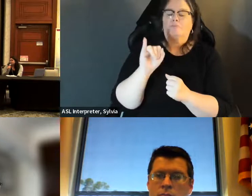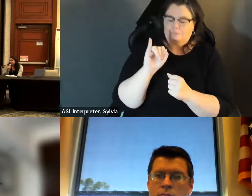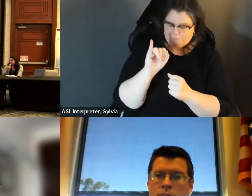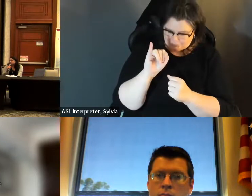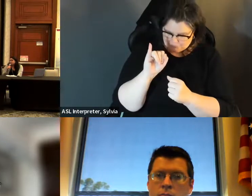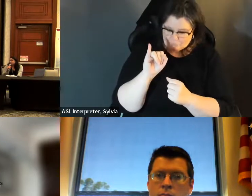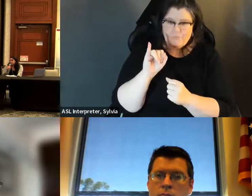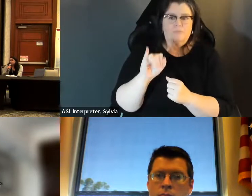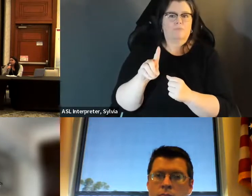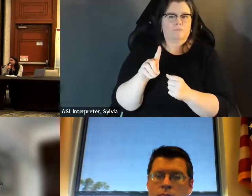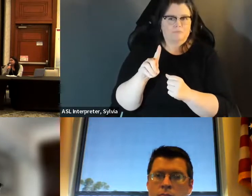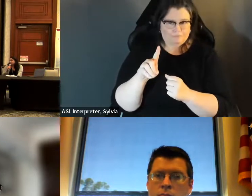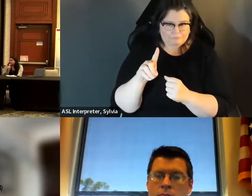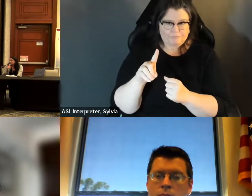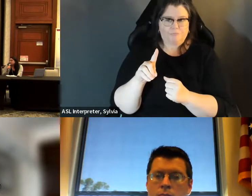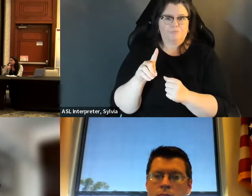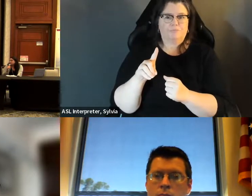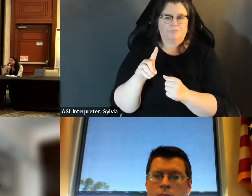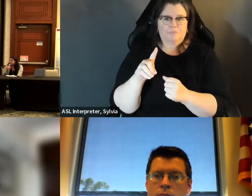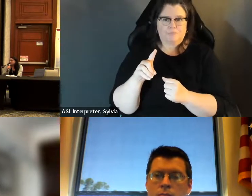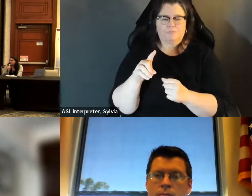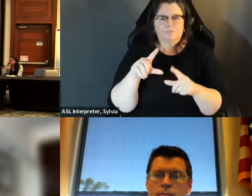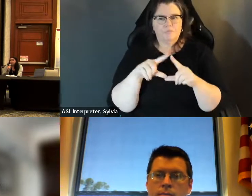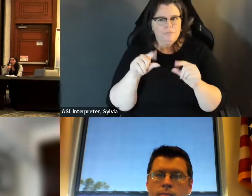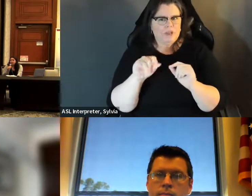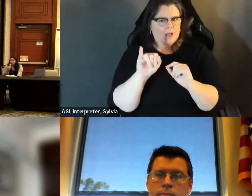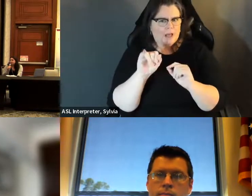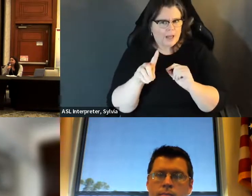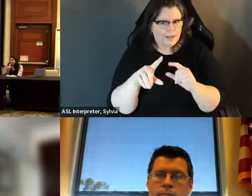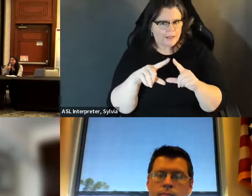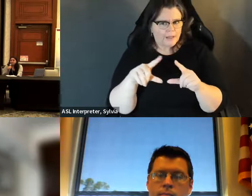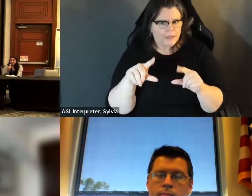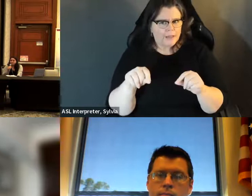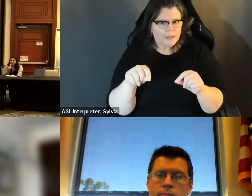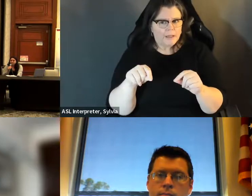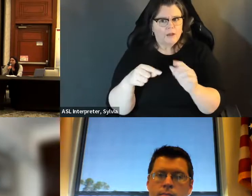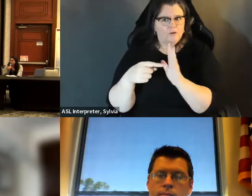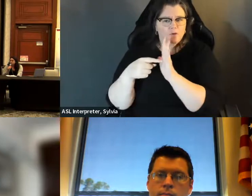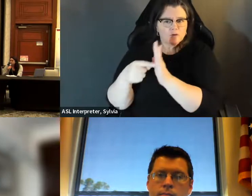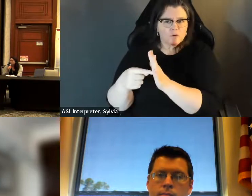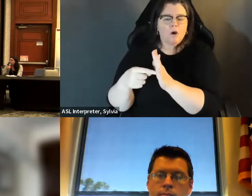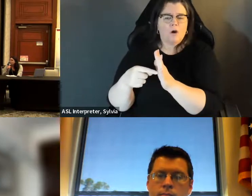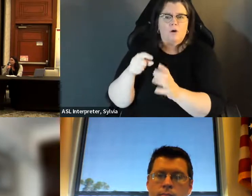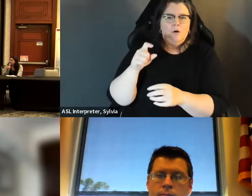for disability rights, and those of caretakers and patients at vote riders specifically for people With these we've been told several times before that an Id. been told several times before that an ID has -- saved